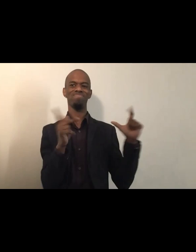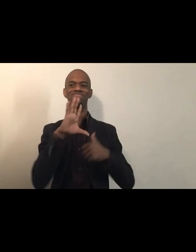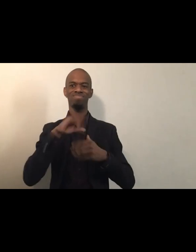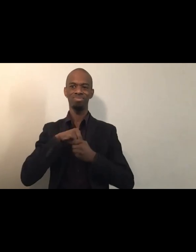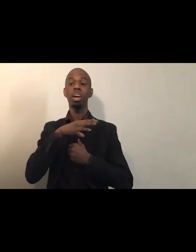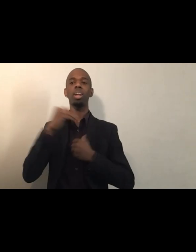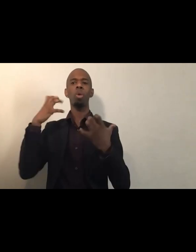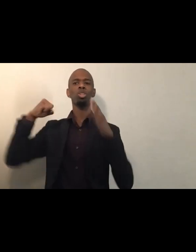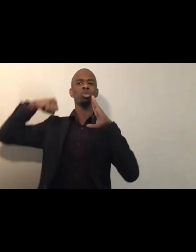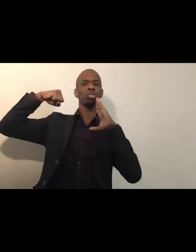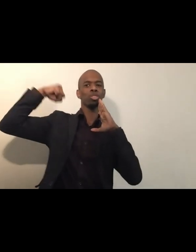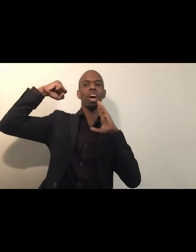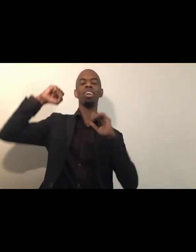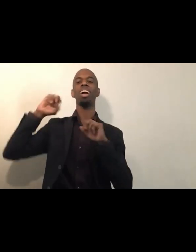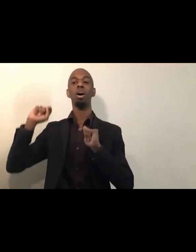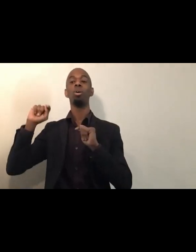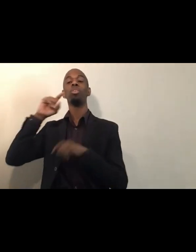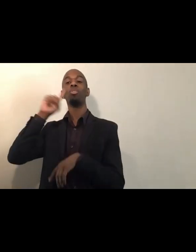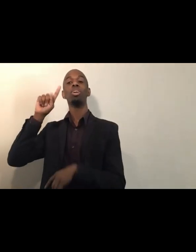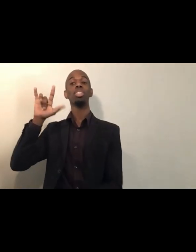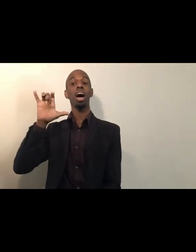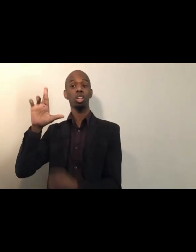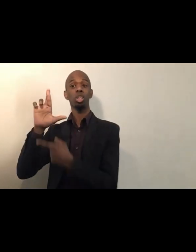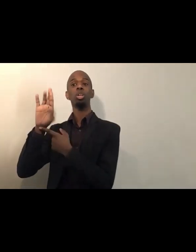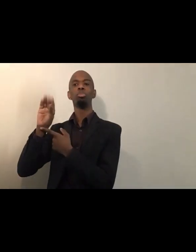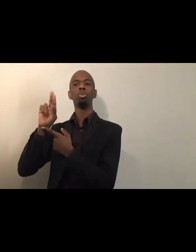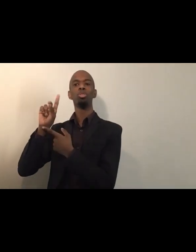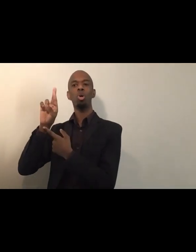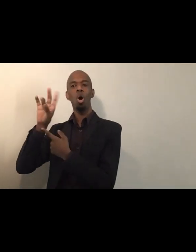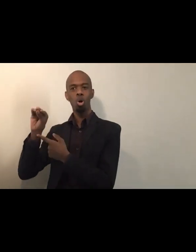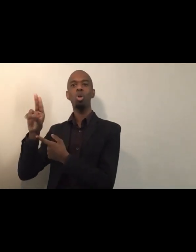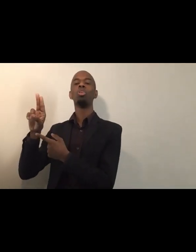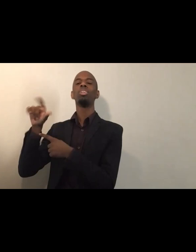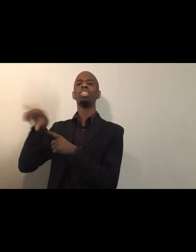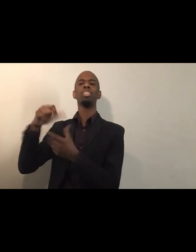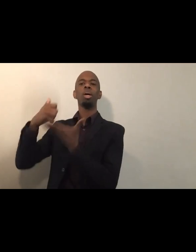who's helping me with tech issues on this side. As you would have it,